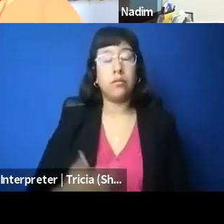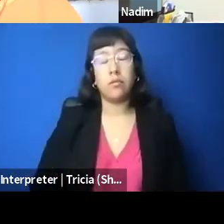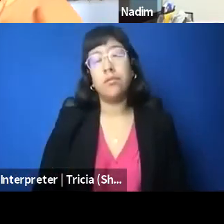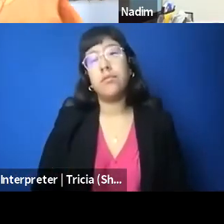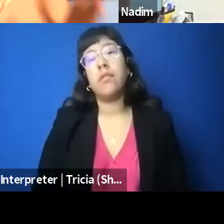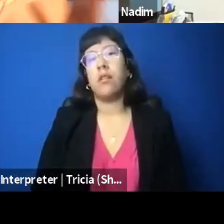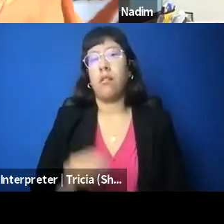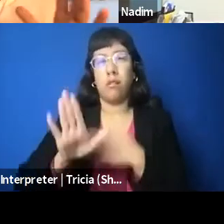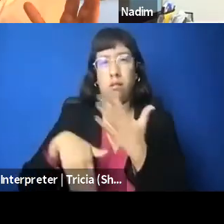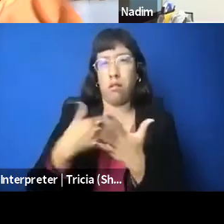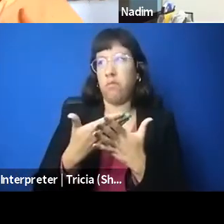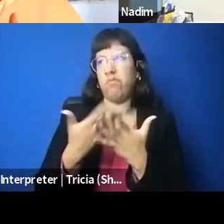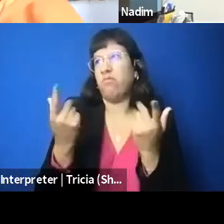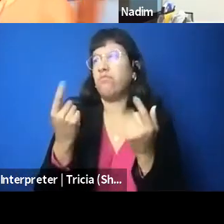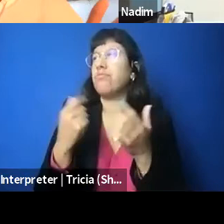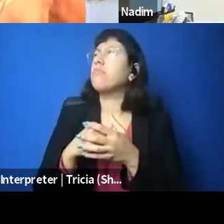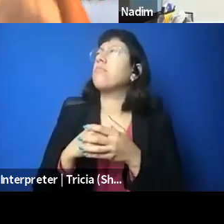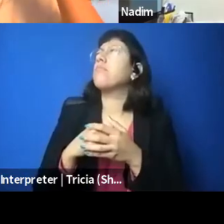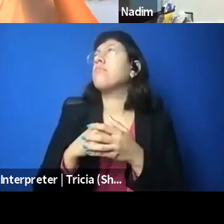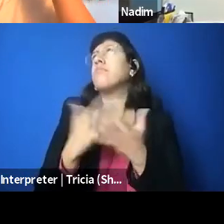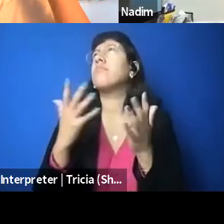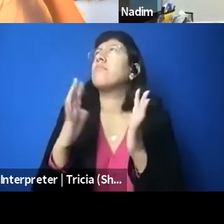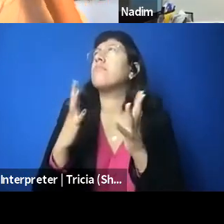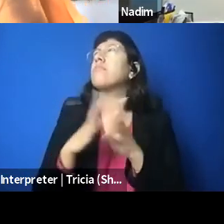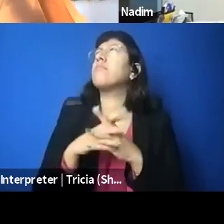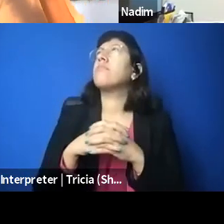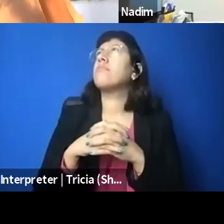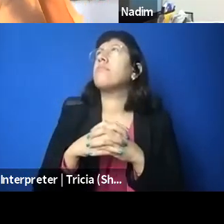they sort of, I mean, this is a, to summarize, really,